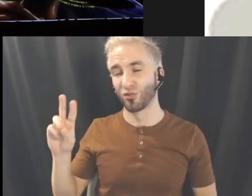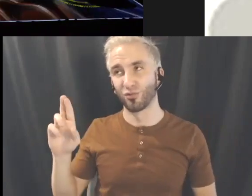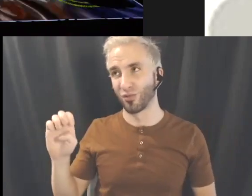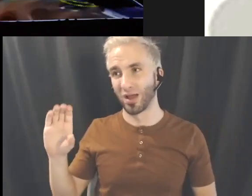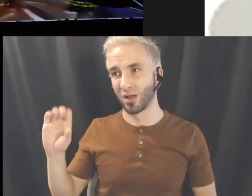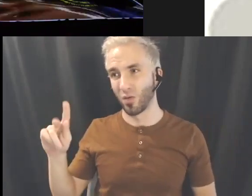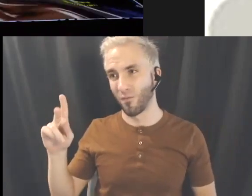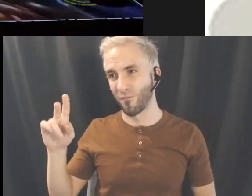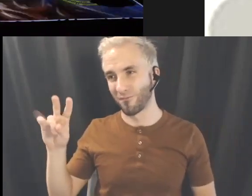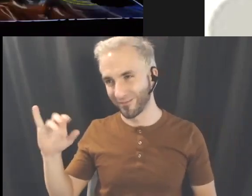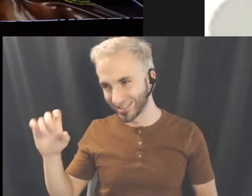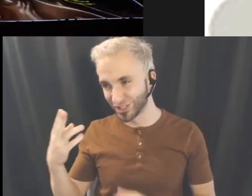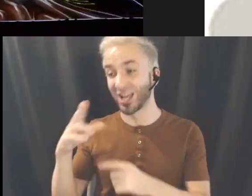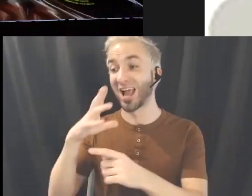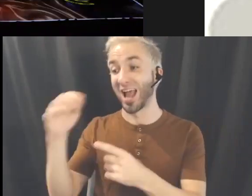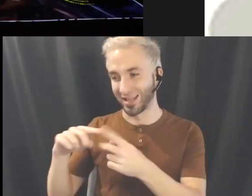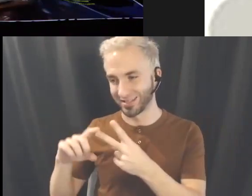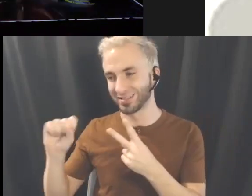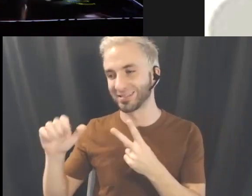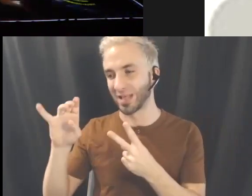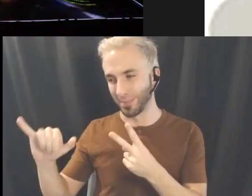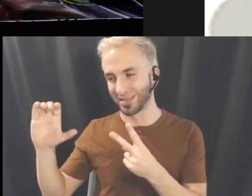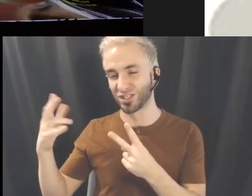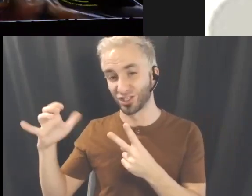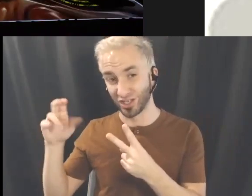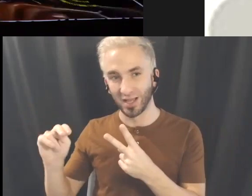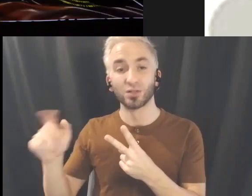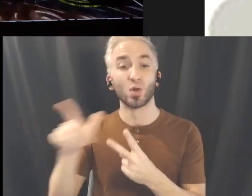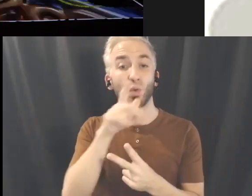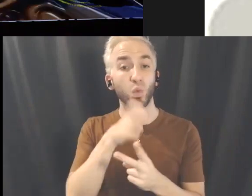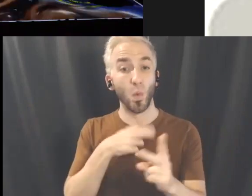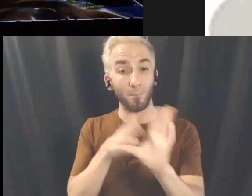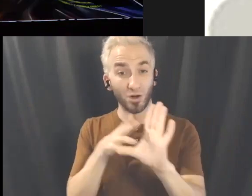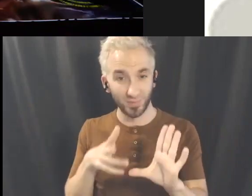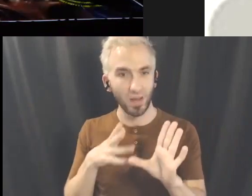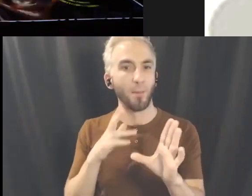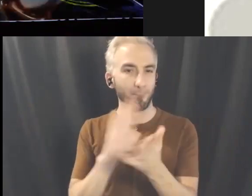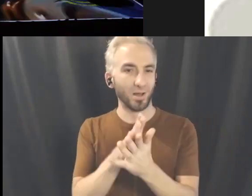Participants become part of the world and become interact with the projection in the